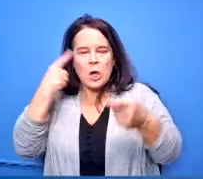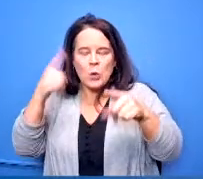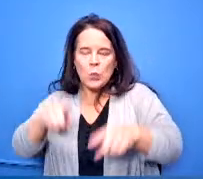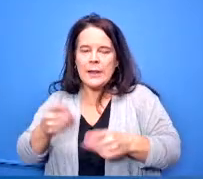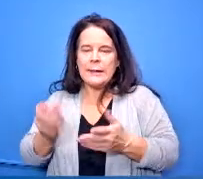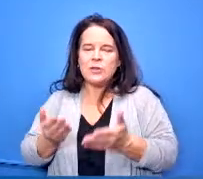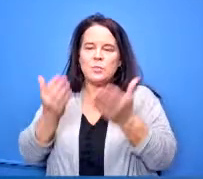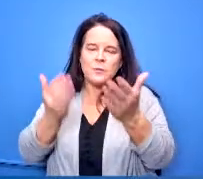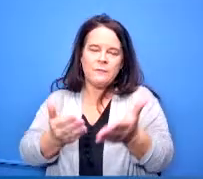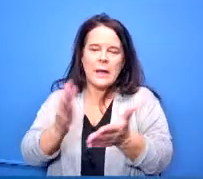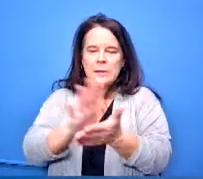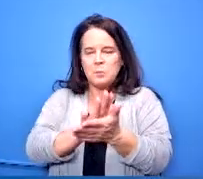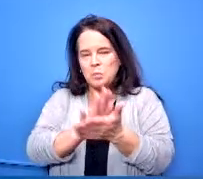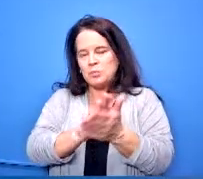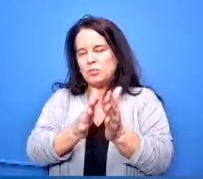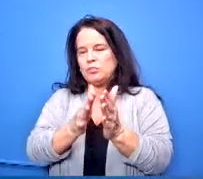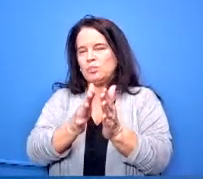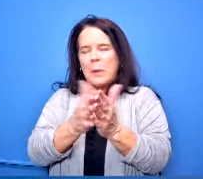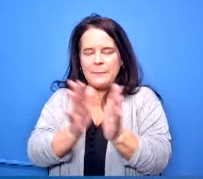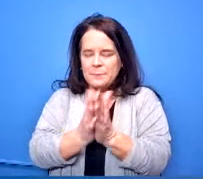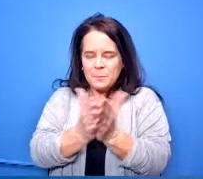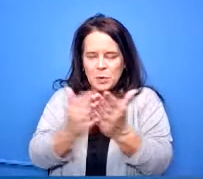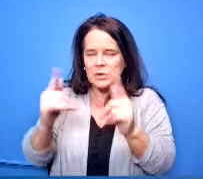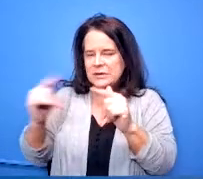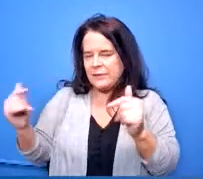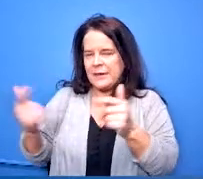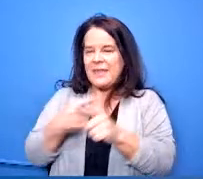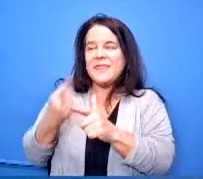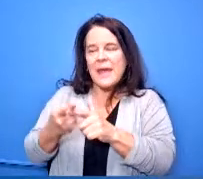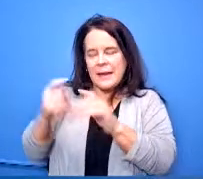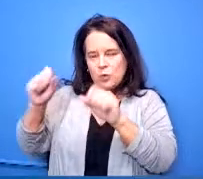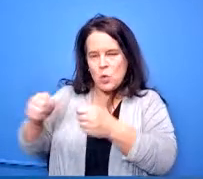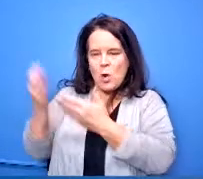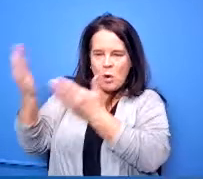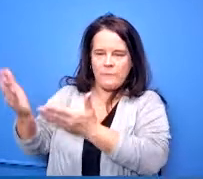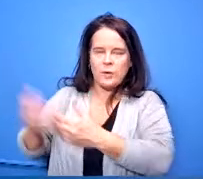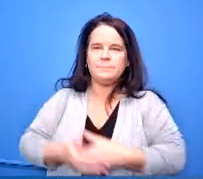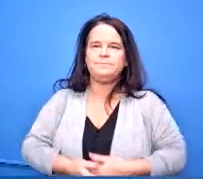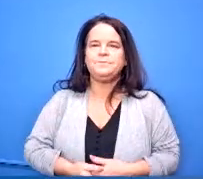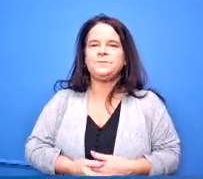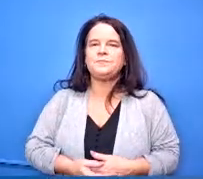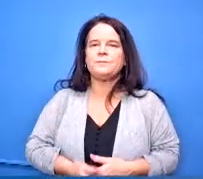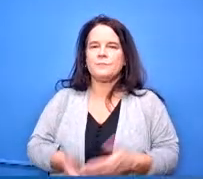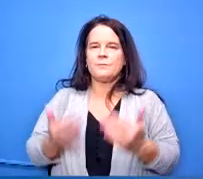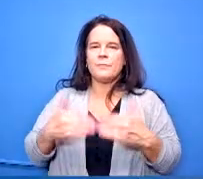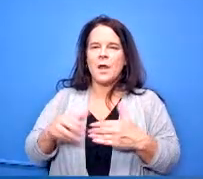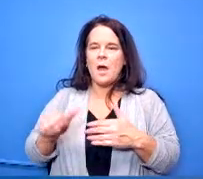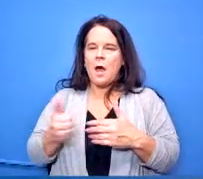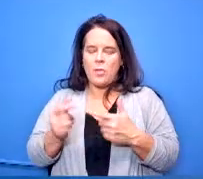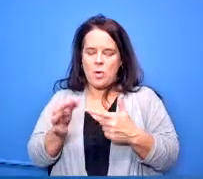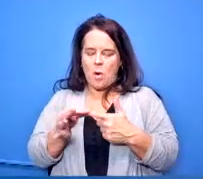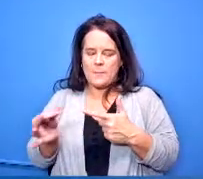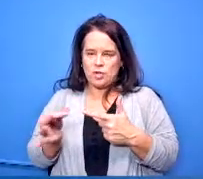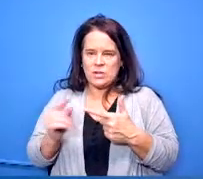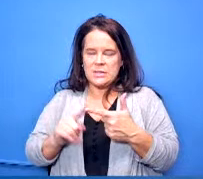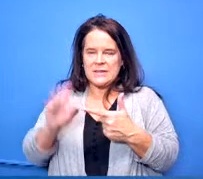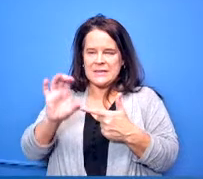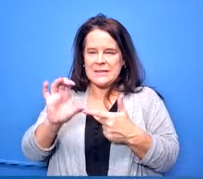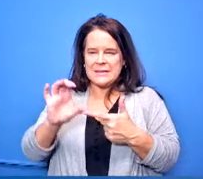advanced placement college credit plus is certainly another alternative all of our